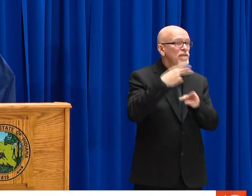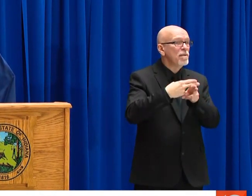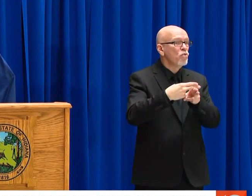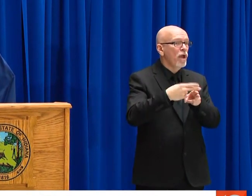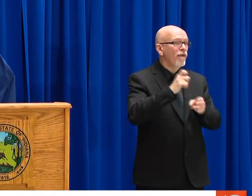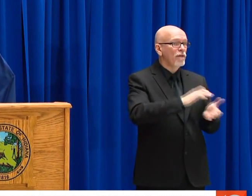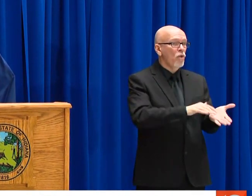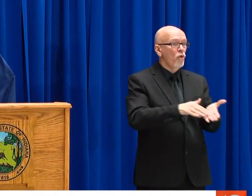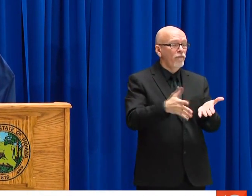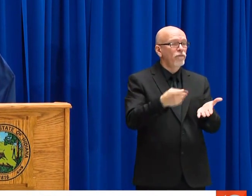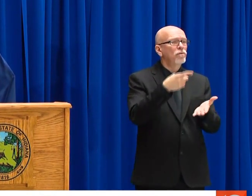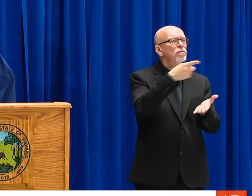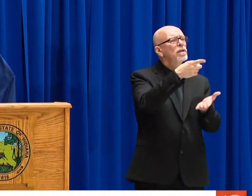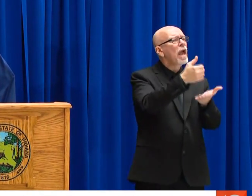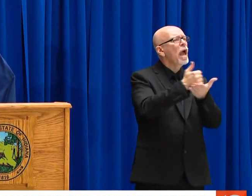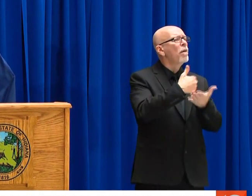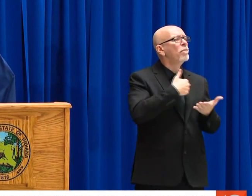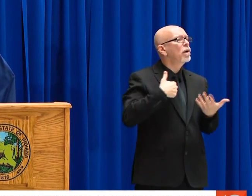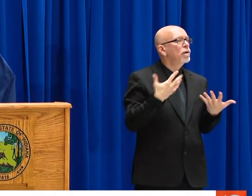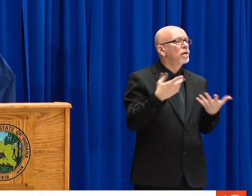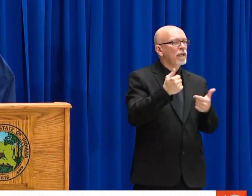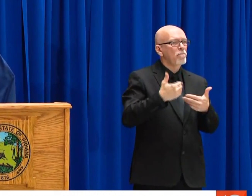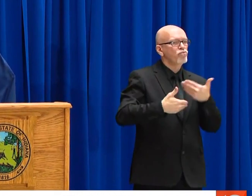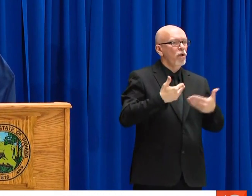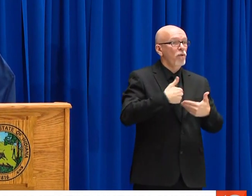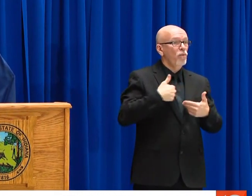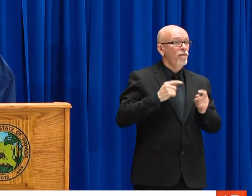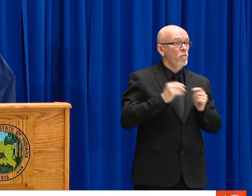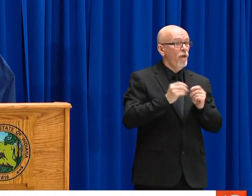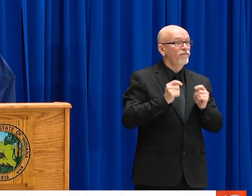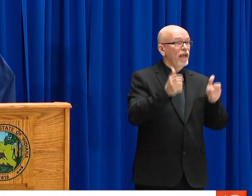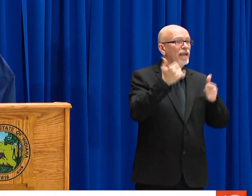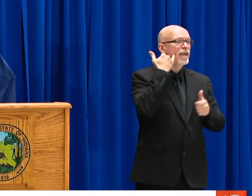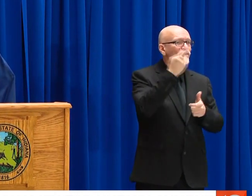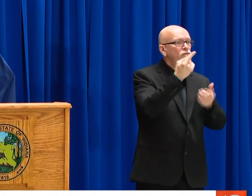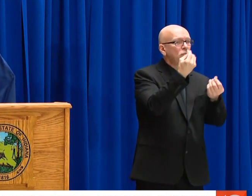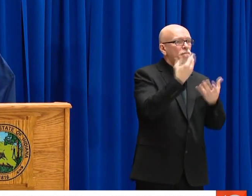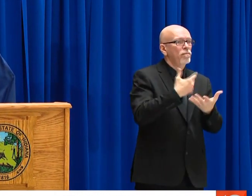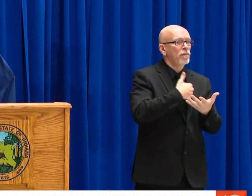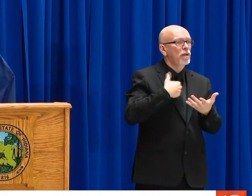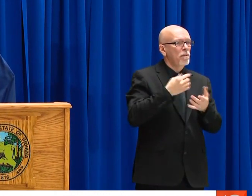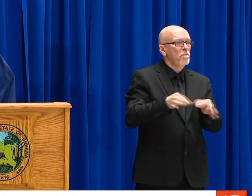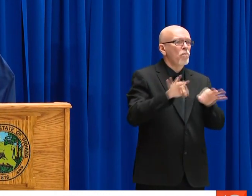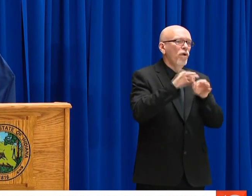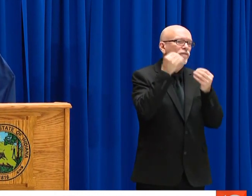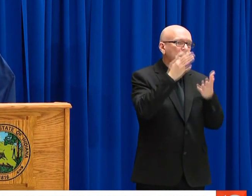YOU'RE GOING TO HAVE EMPLOYEES THAT YOU UNFORTUNATELY ARE GOING TO LAY OFF TEMPORARILY, YOU CAN